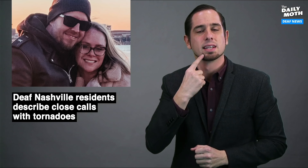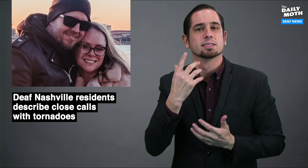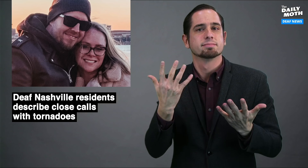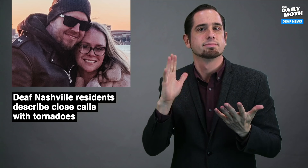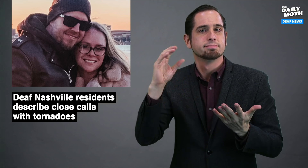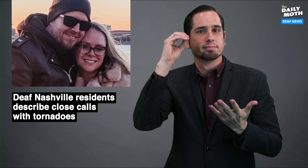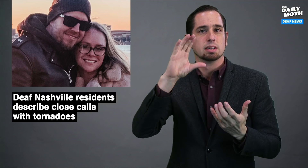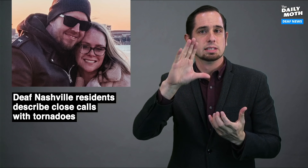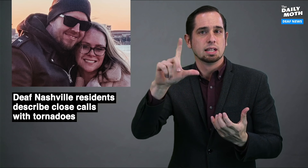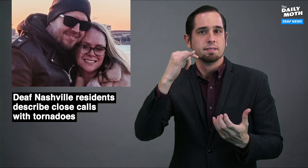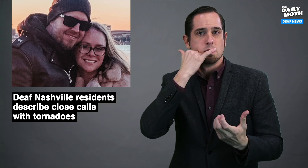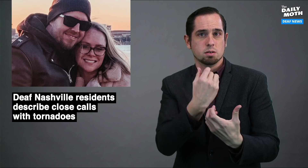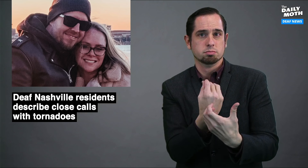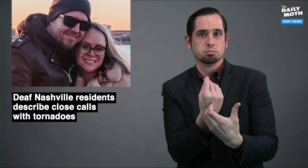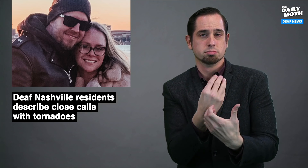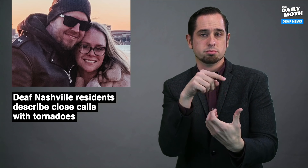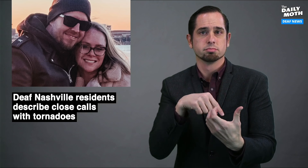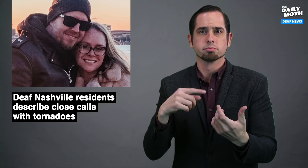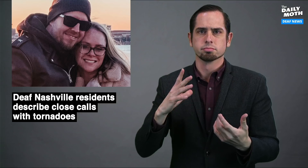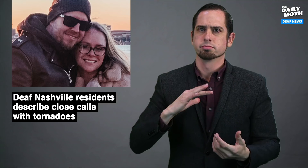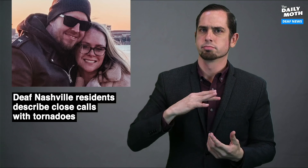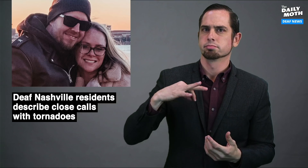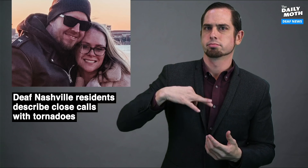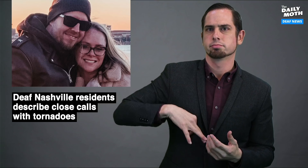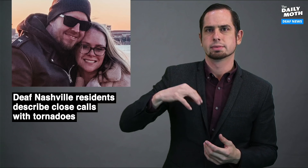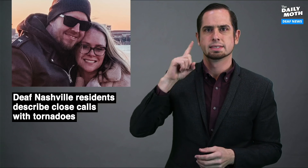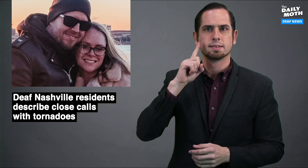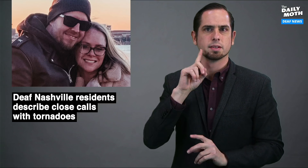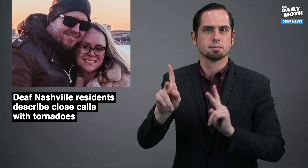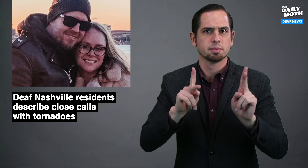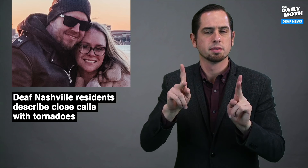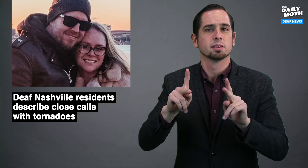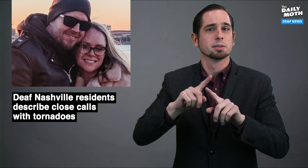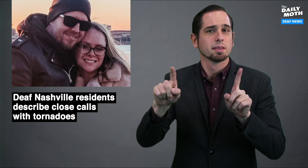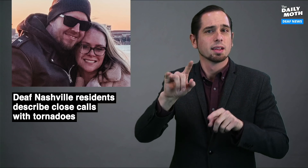She said cellphone alerts are helpful for deaf people